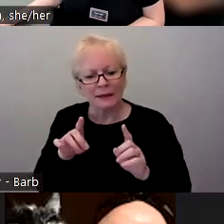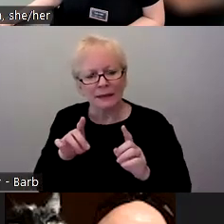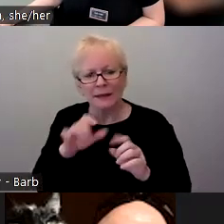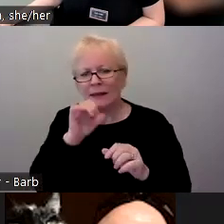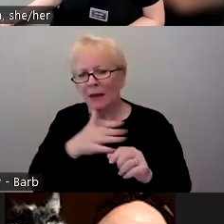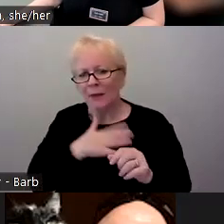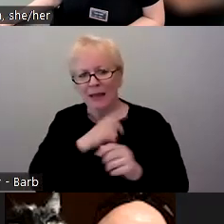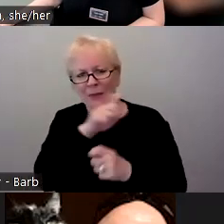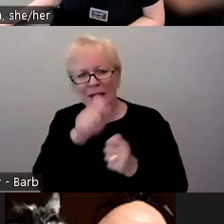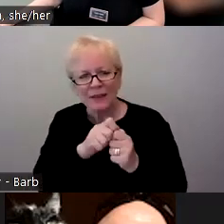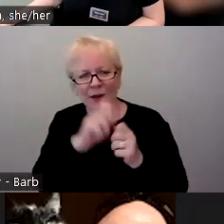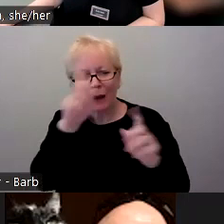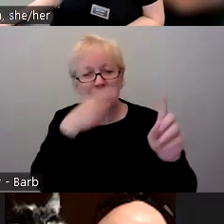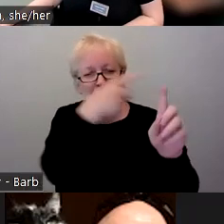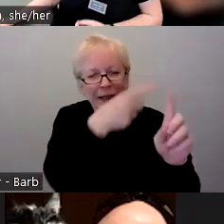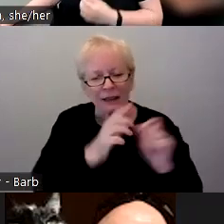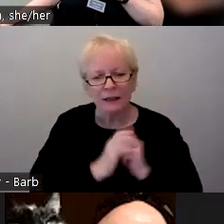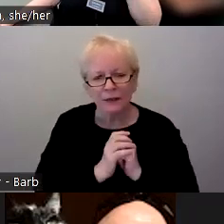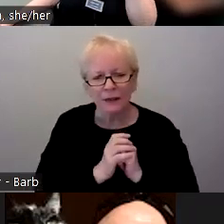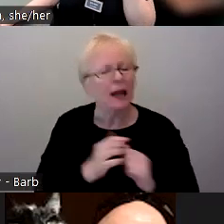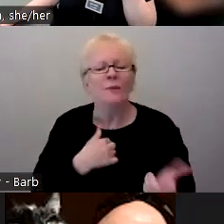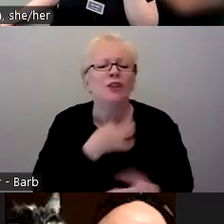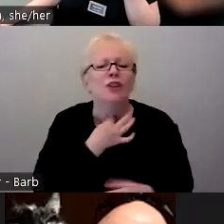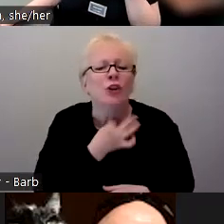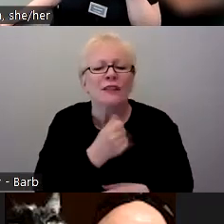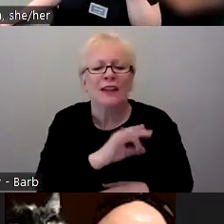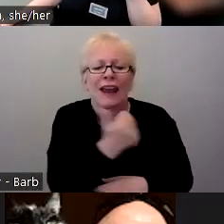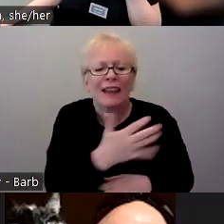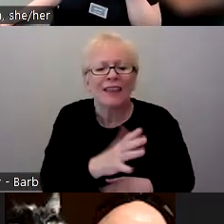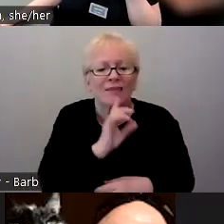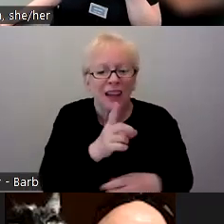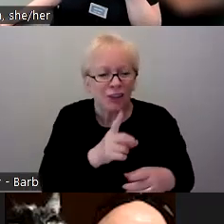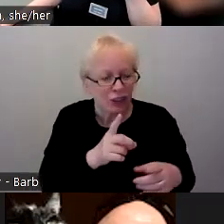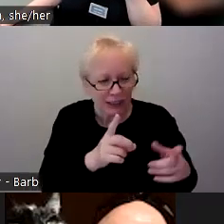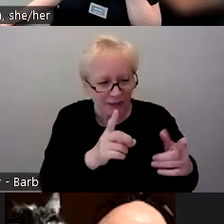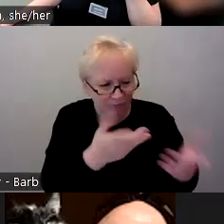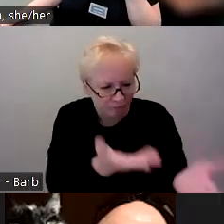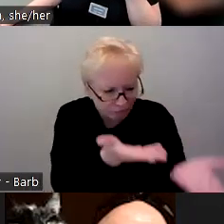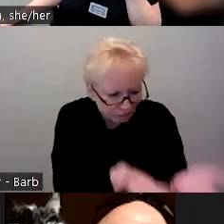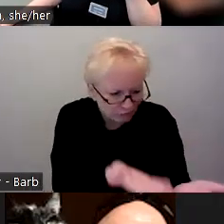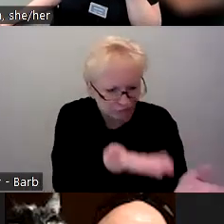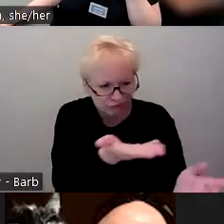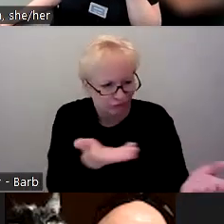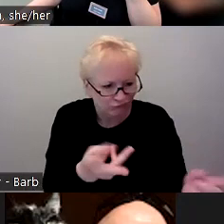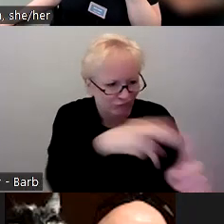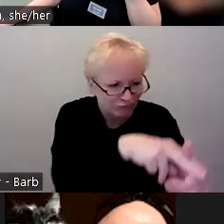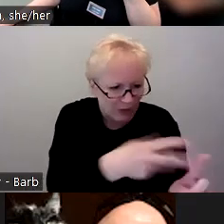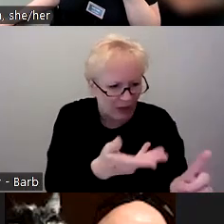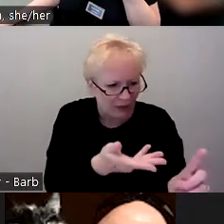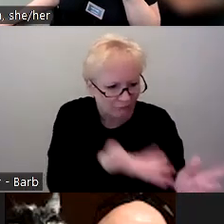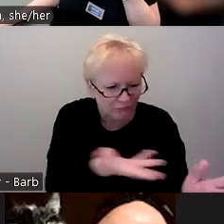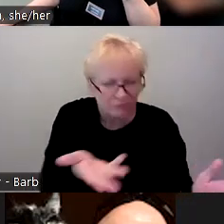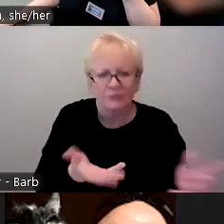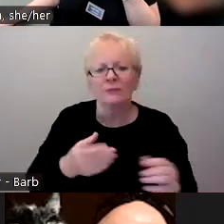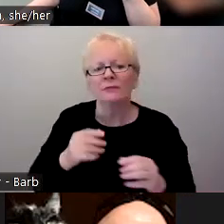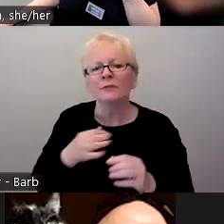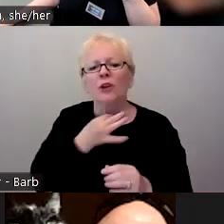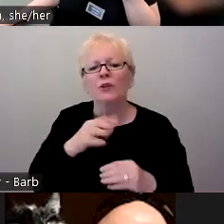But I'm just curious about those conversations.